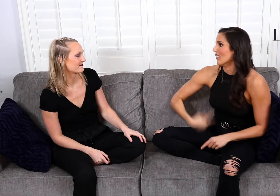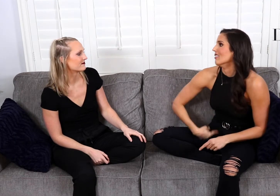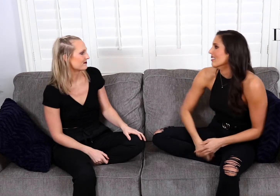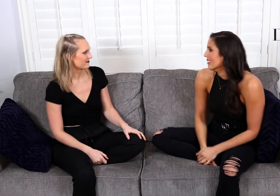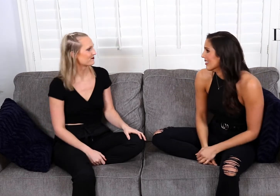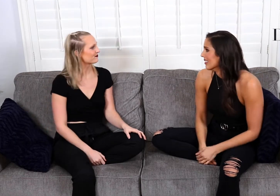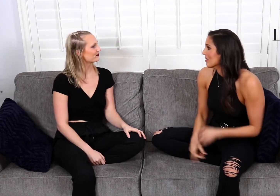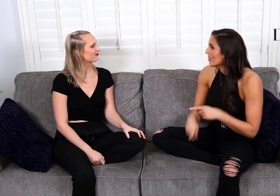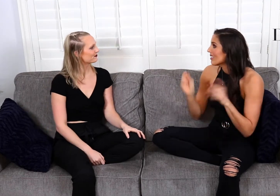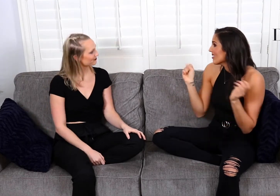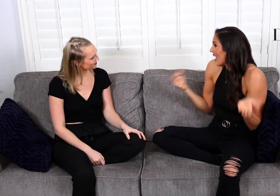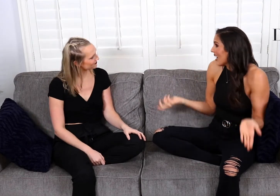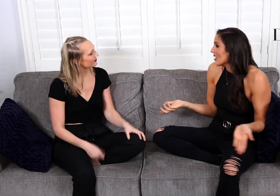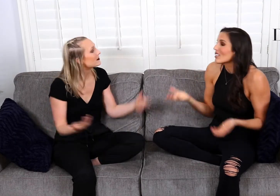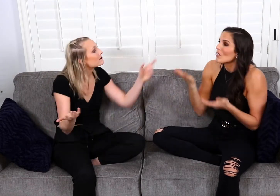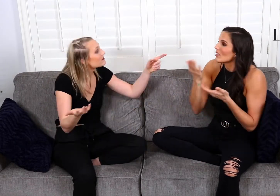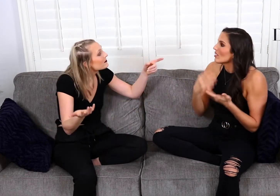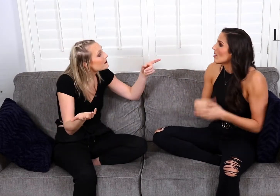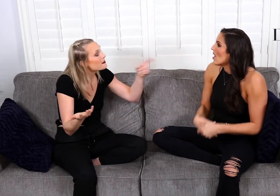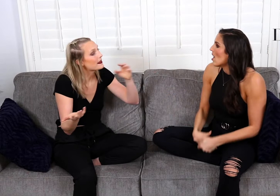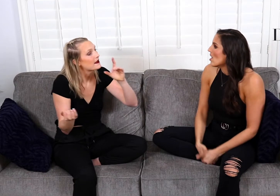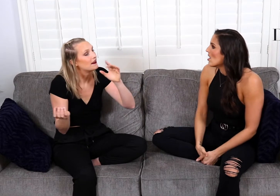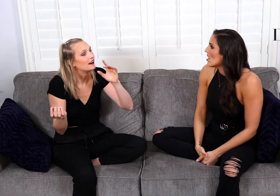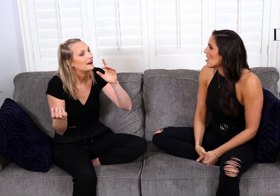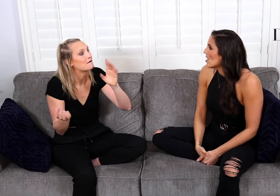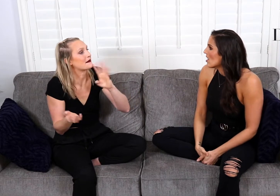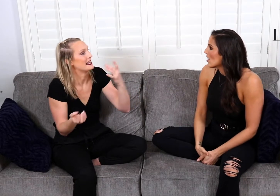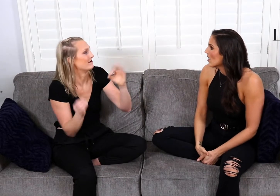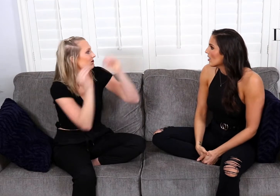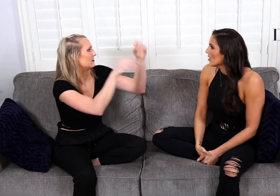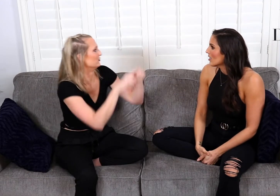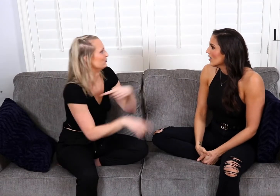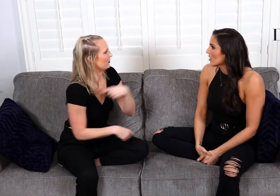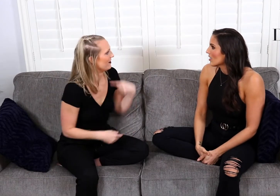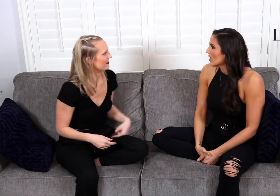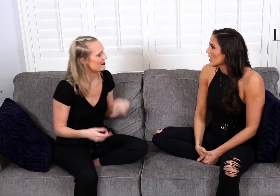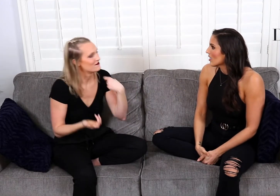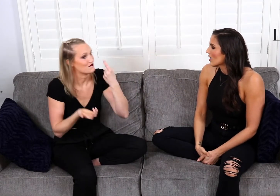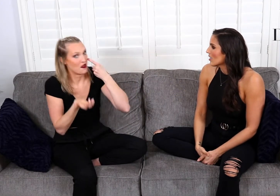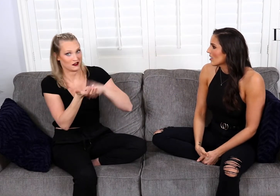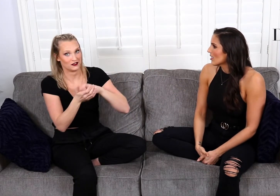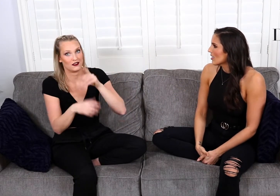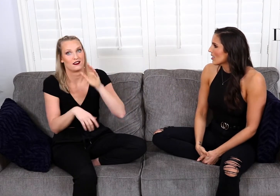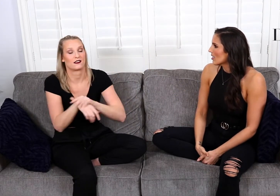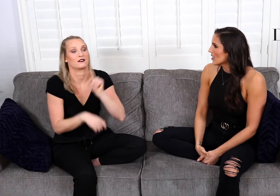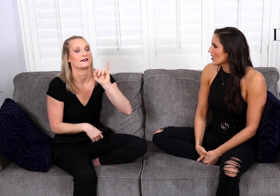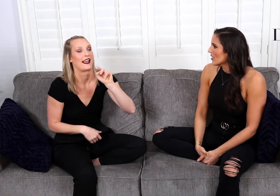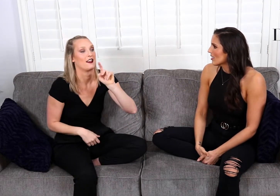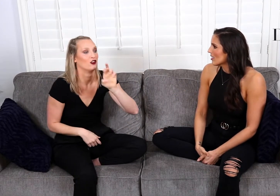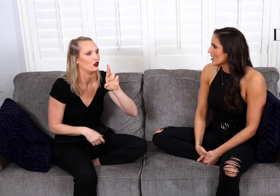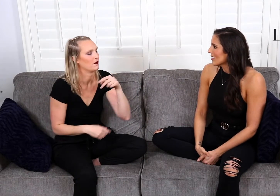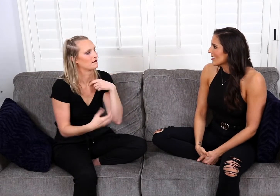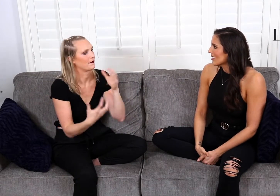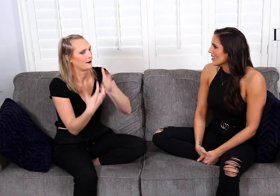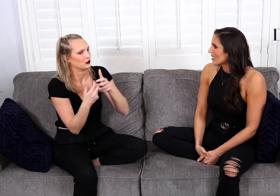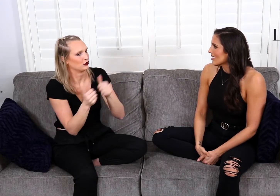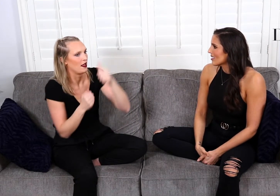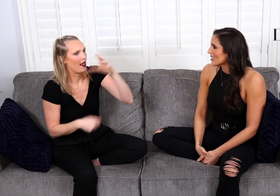But then he moved to China, so. So yeah! So speaking of moving to China, I've noticed too on Tinder,